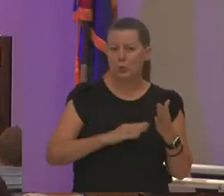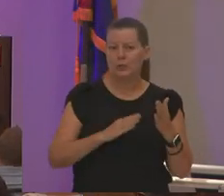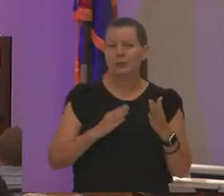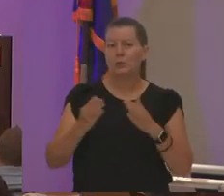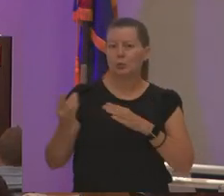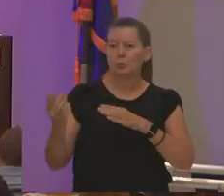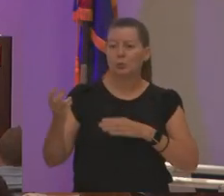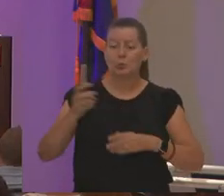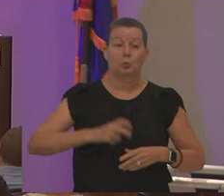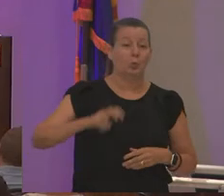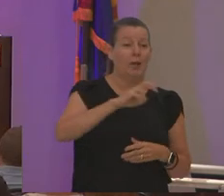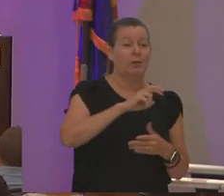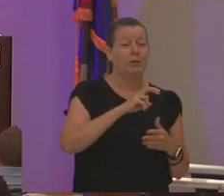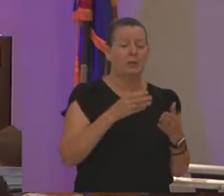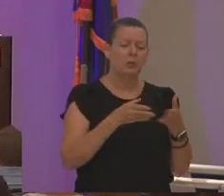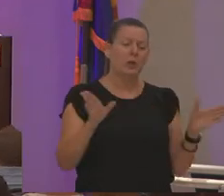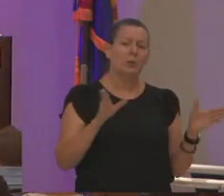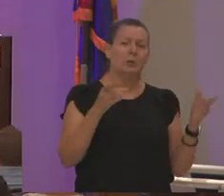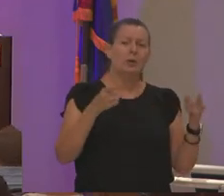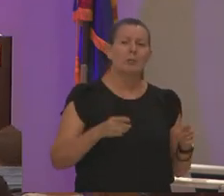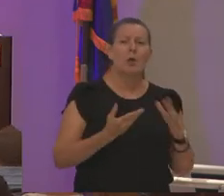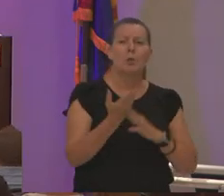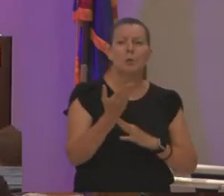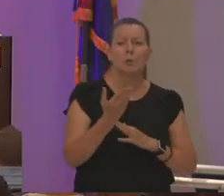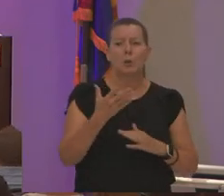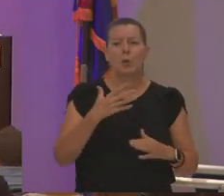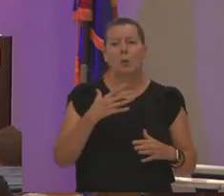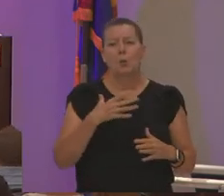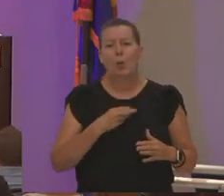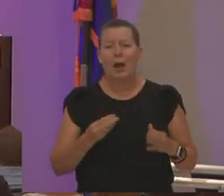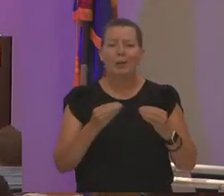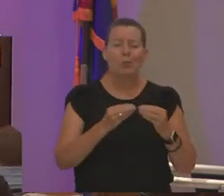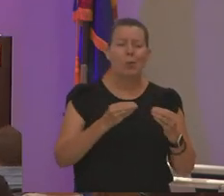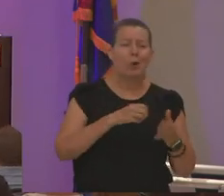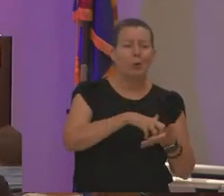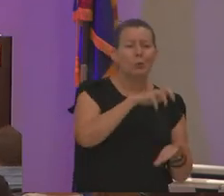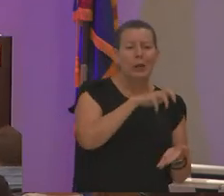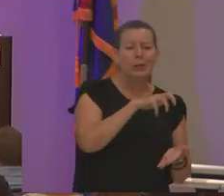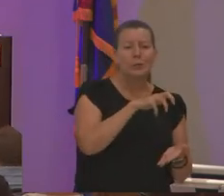is something that's generally done by our white more rich counterparts but the gilman